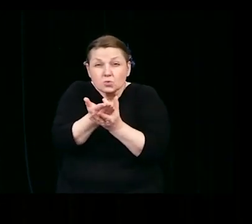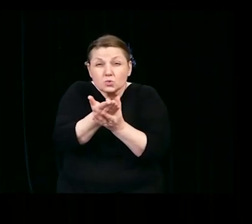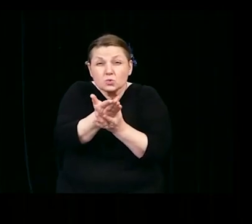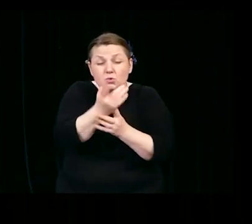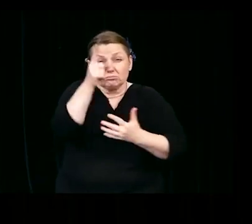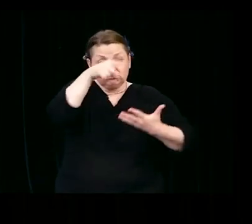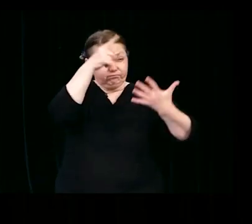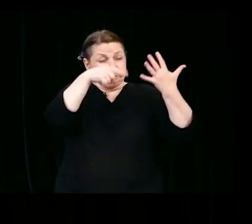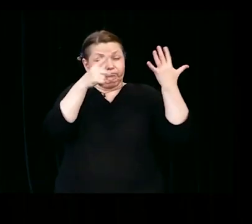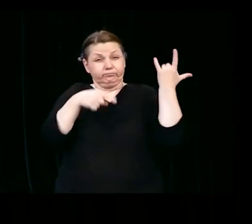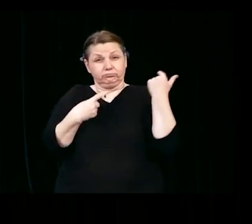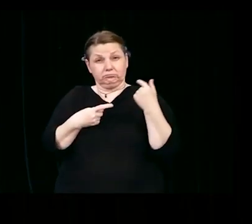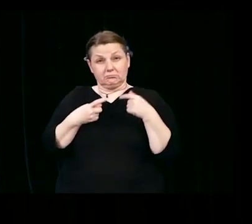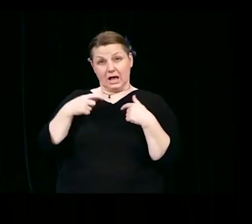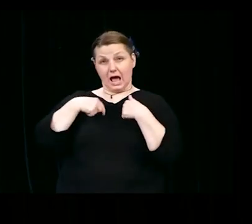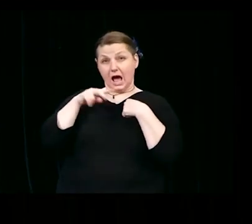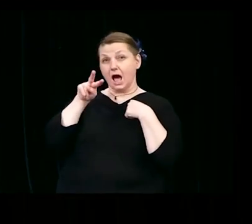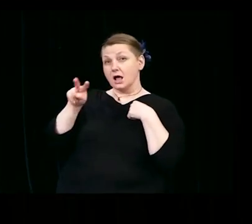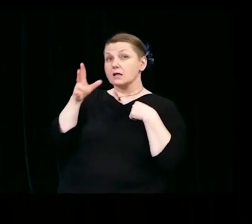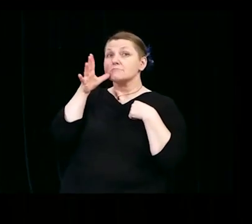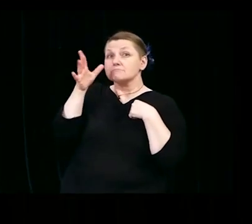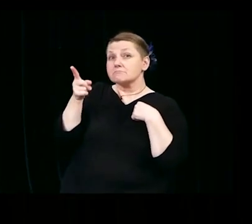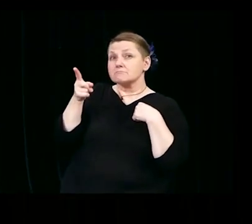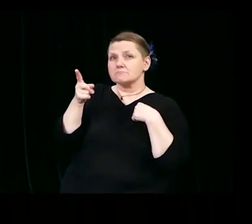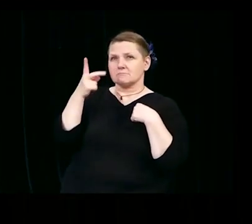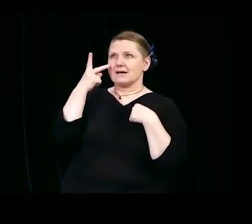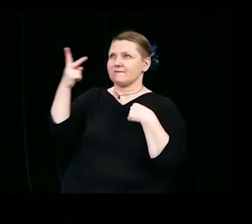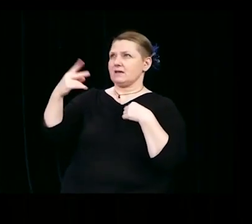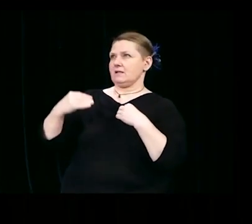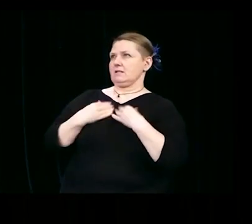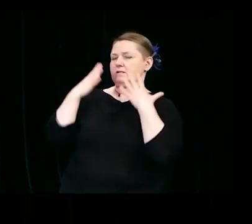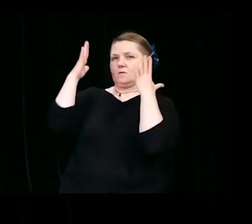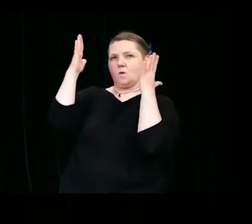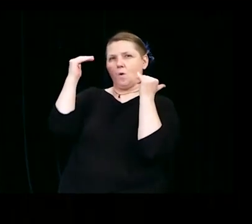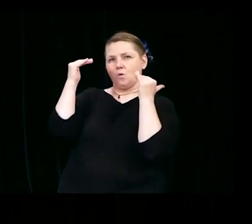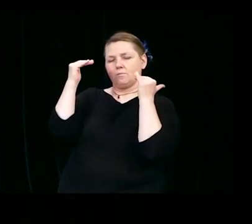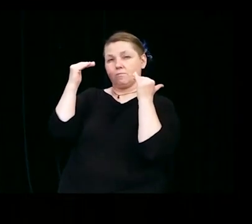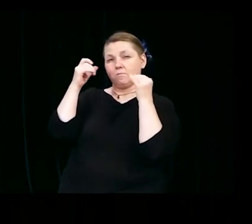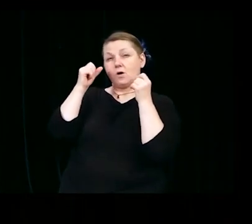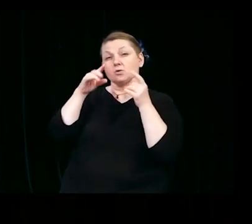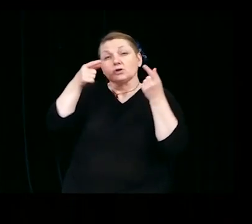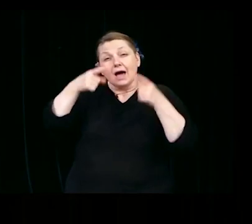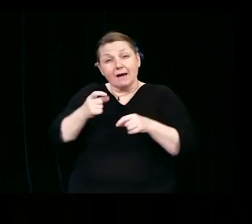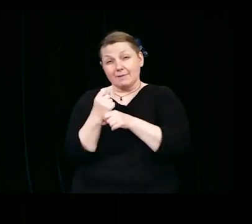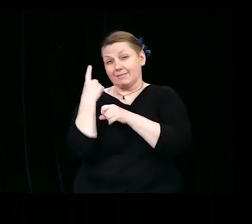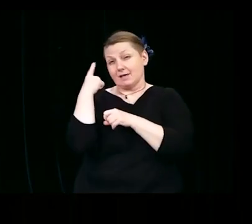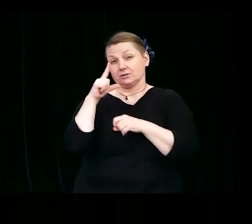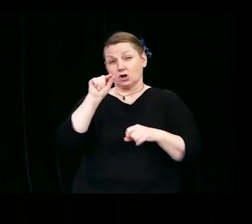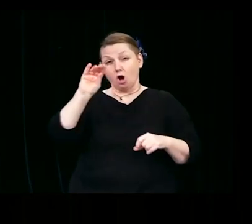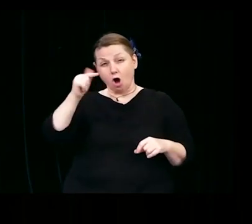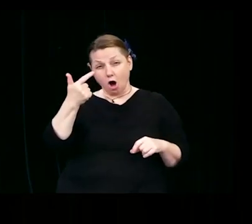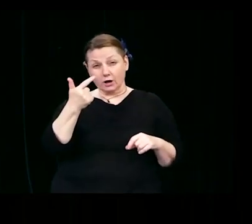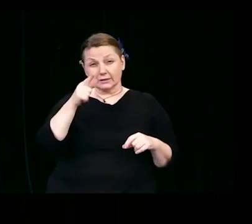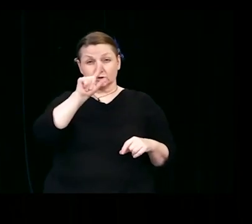I saw my nena and she was my hope. So in August 2020, in the midst of the pandemic,